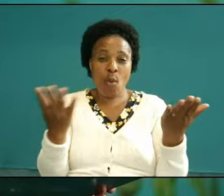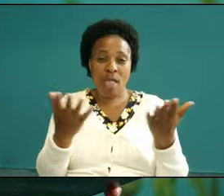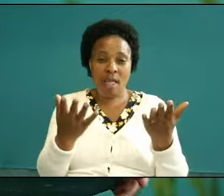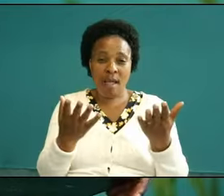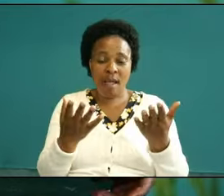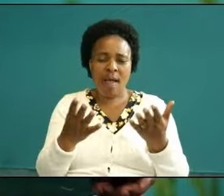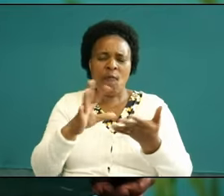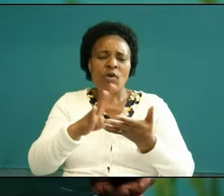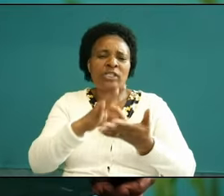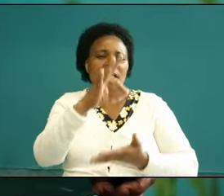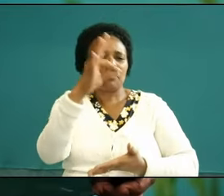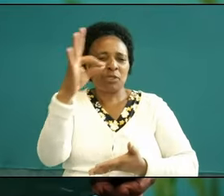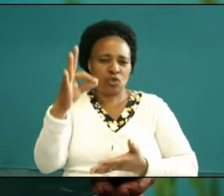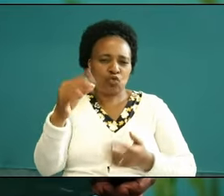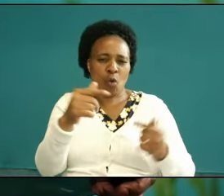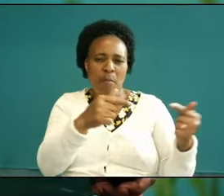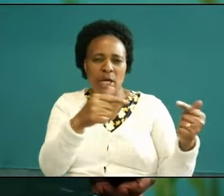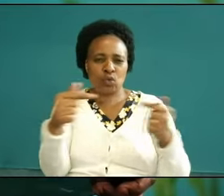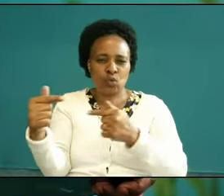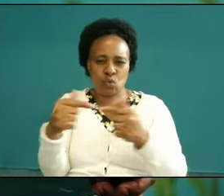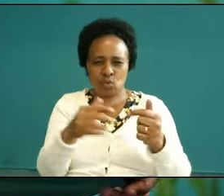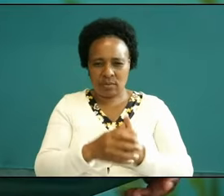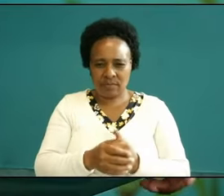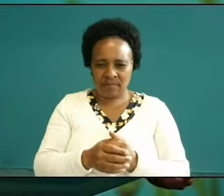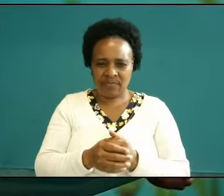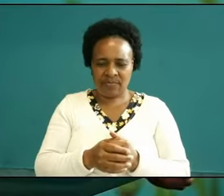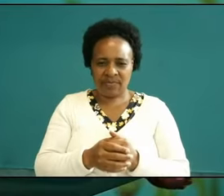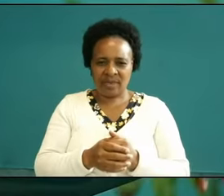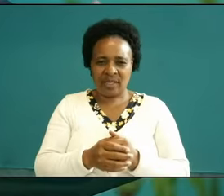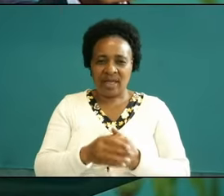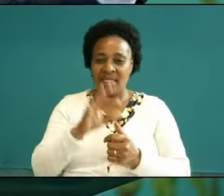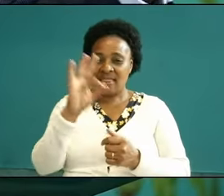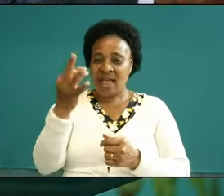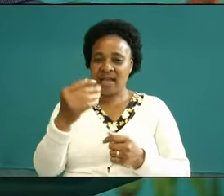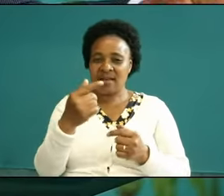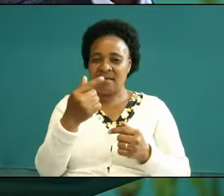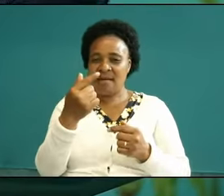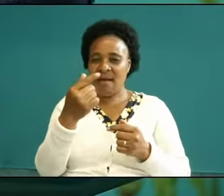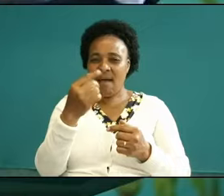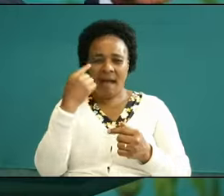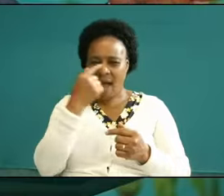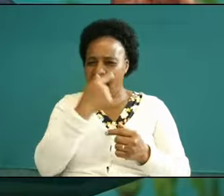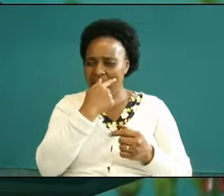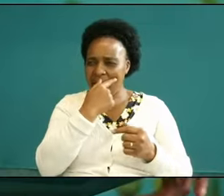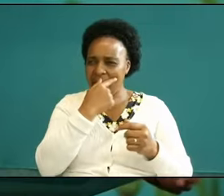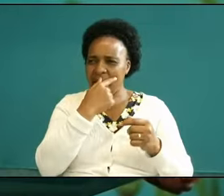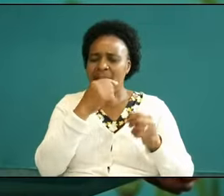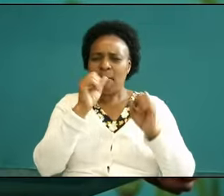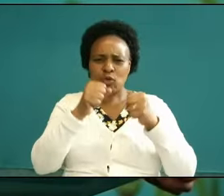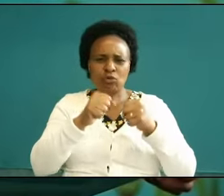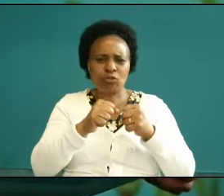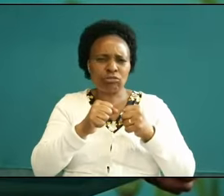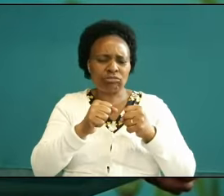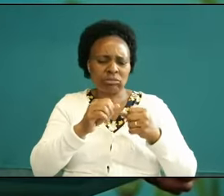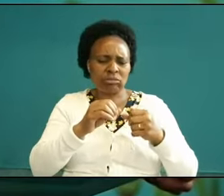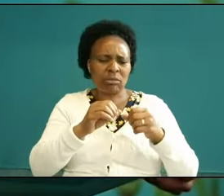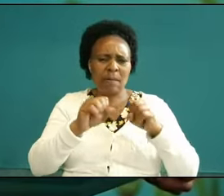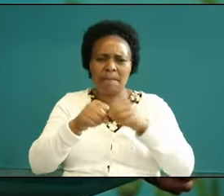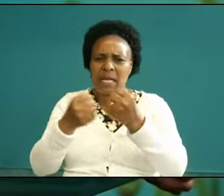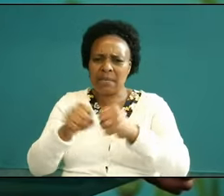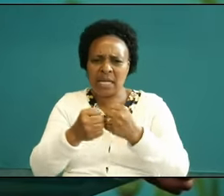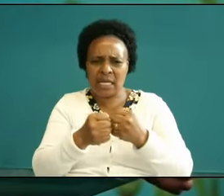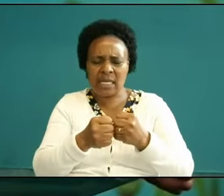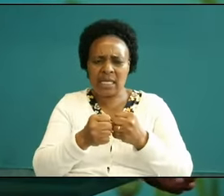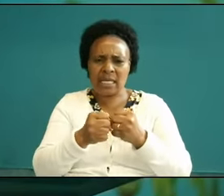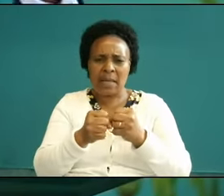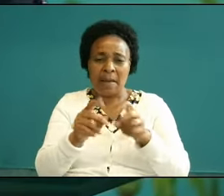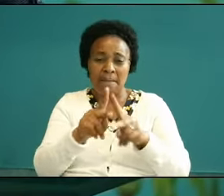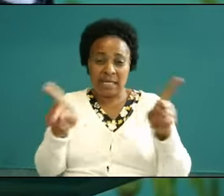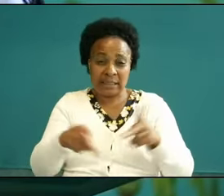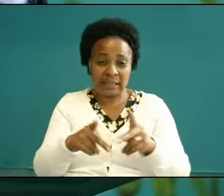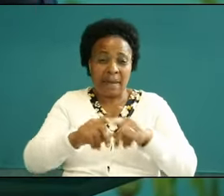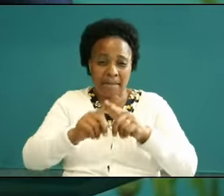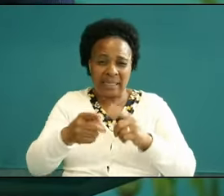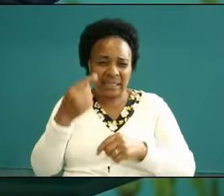spiritual battle and the physical eyes operate in Earthly places but the spiritual operate in